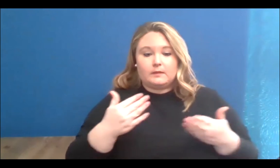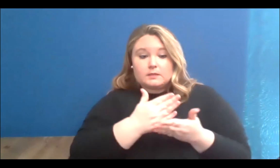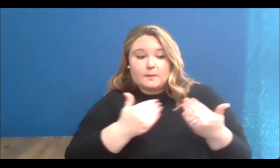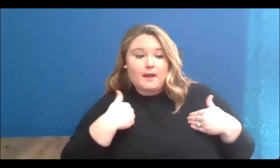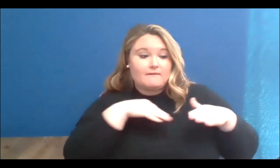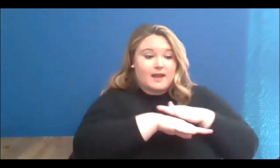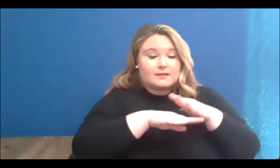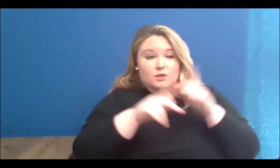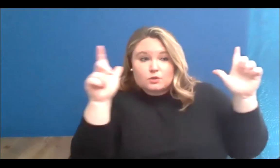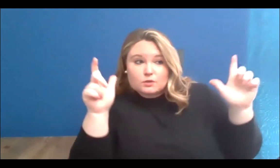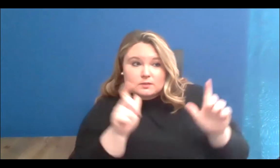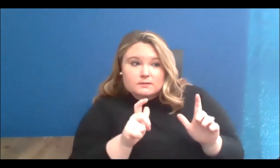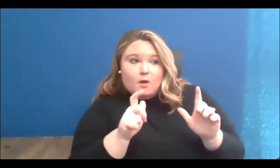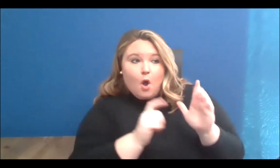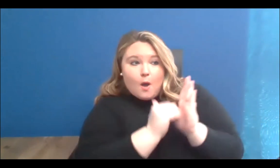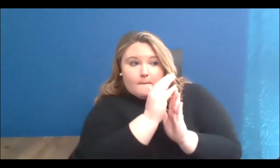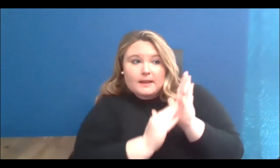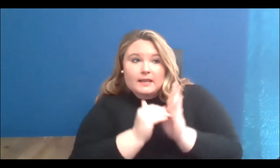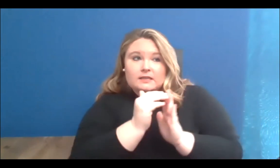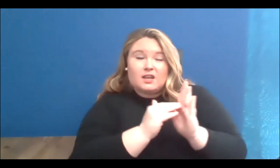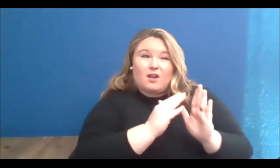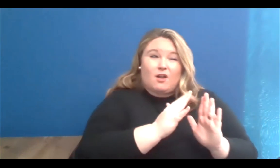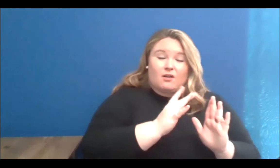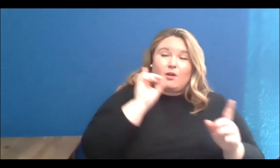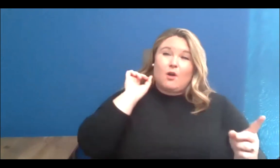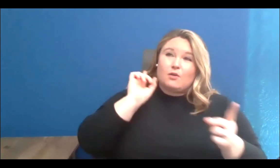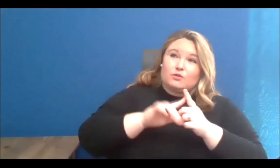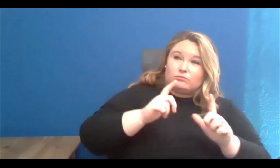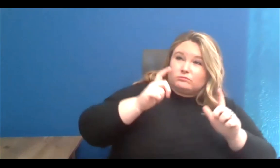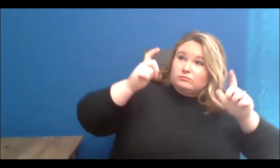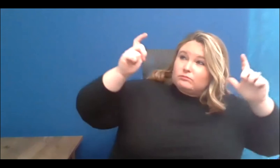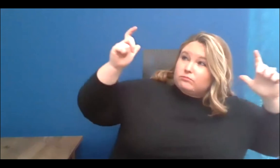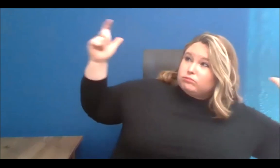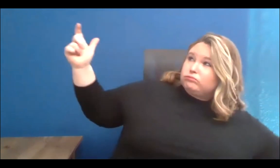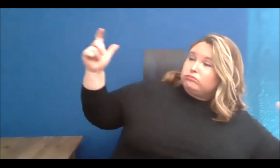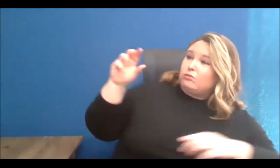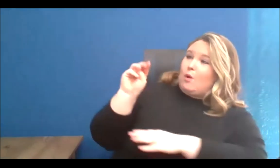and microgrants, all the way up to large- scale murals on multi-story buildings